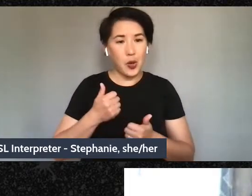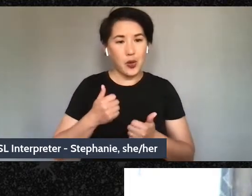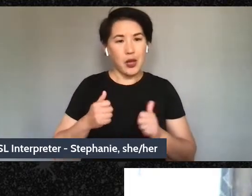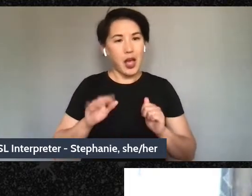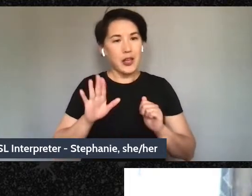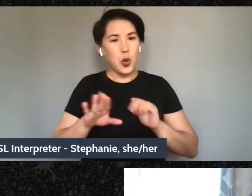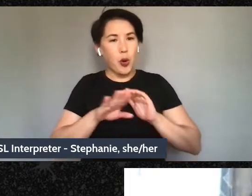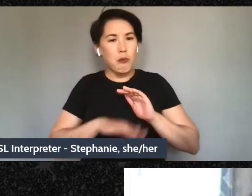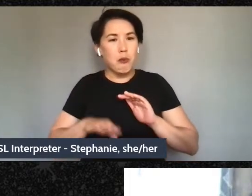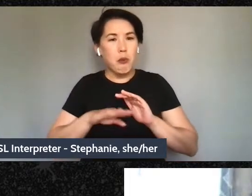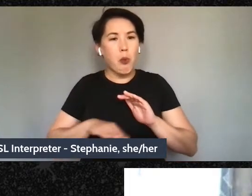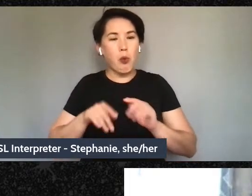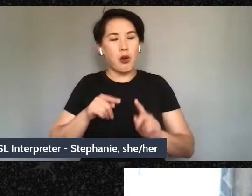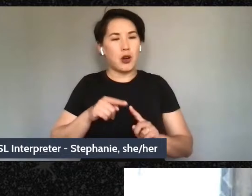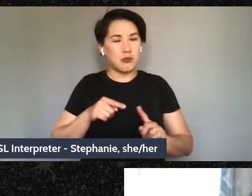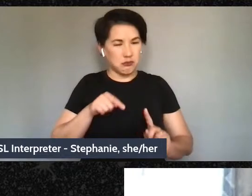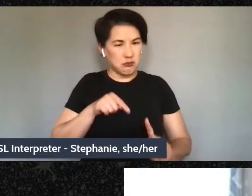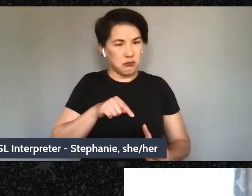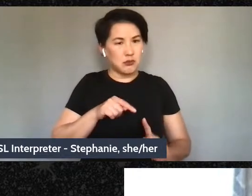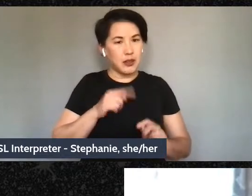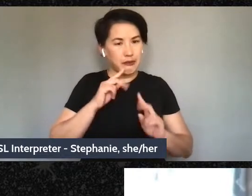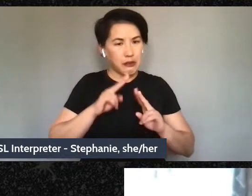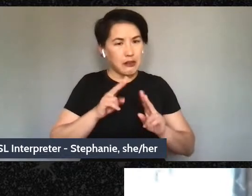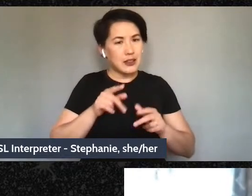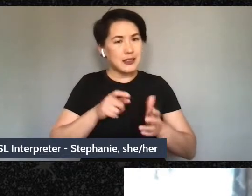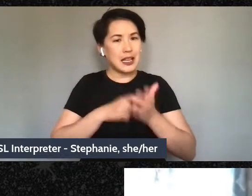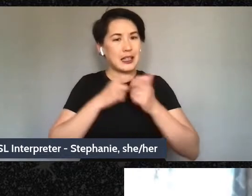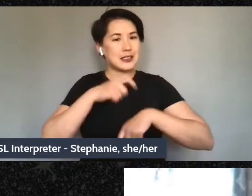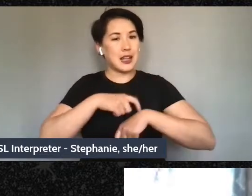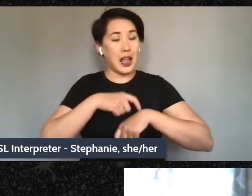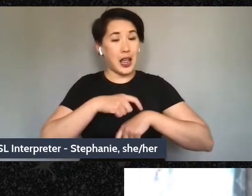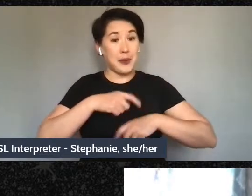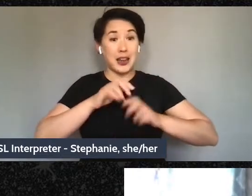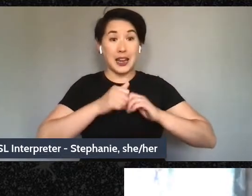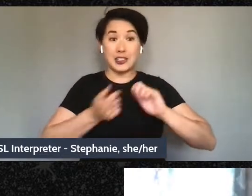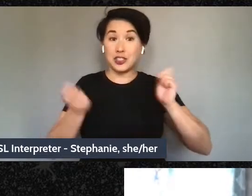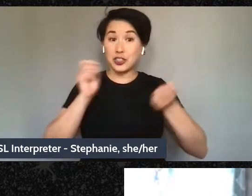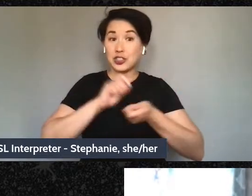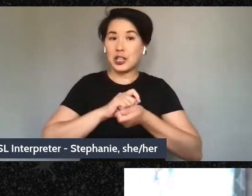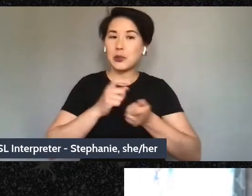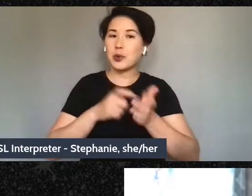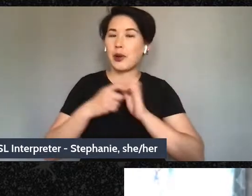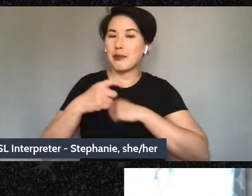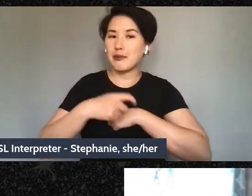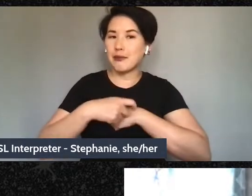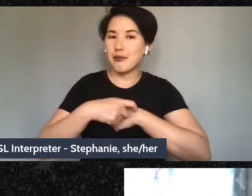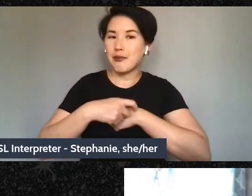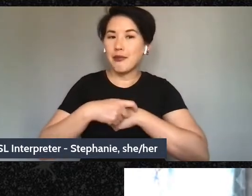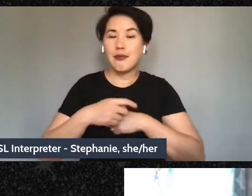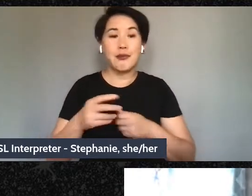core beliefs and values, how do you change those this a lot of times you do that by the - the way